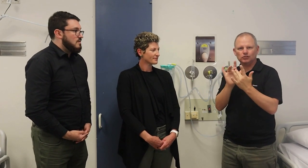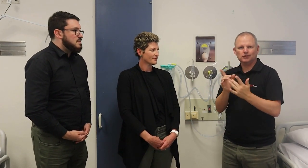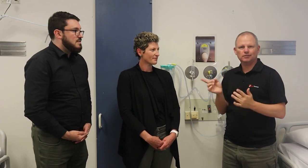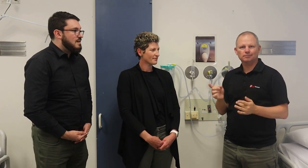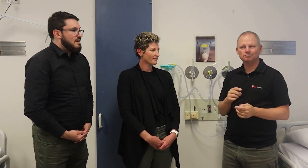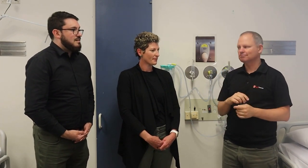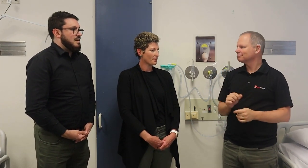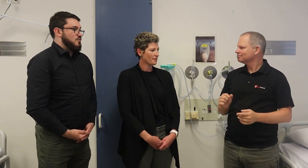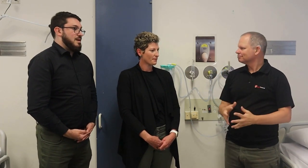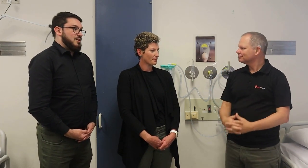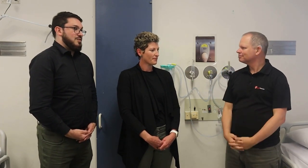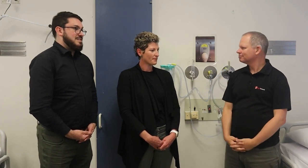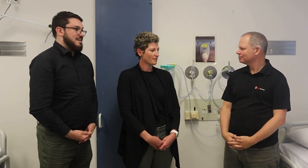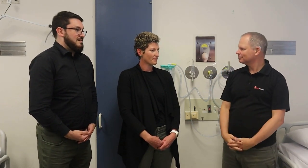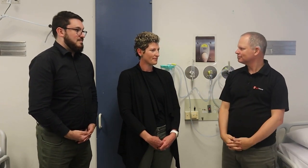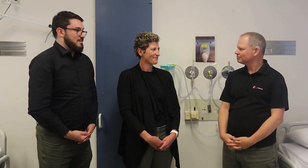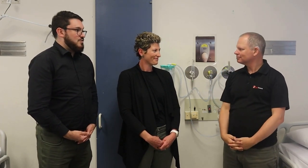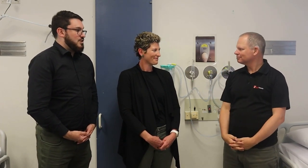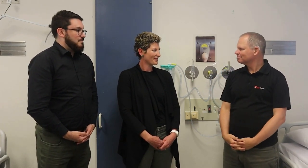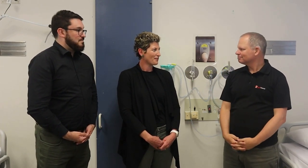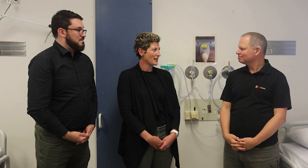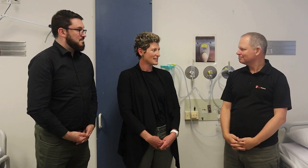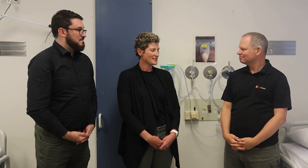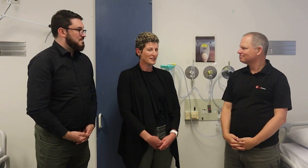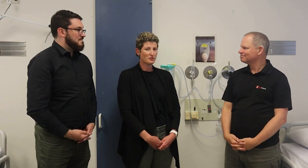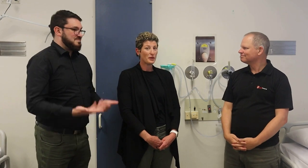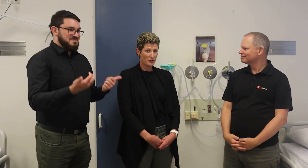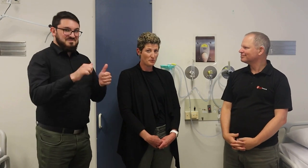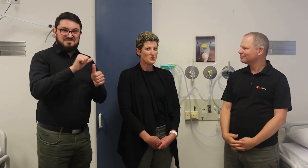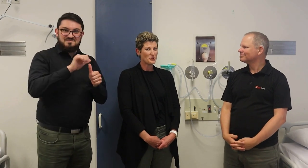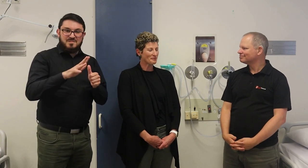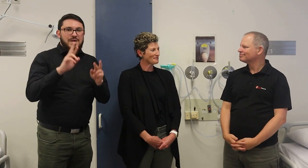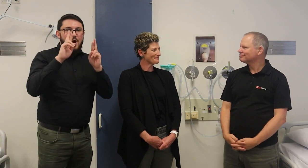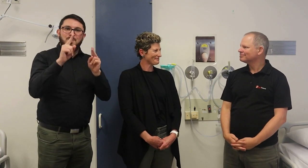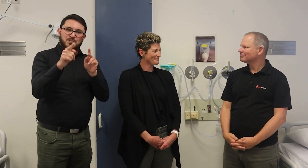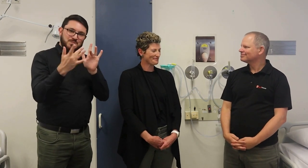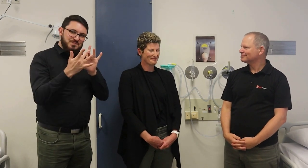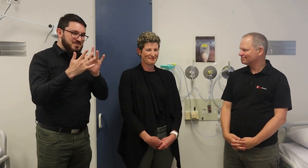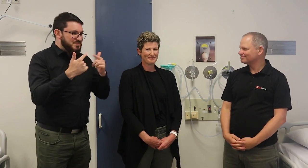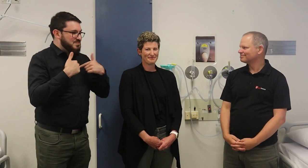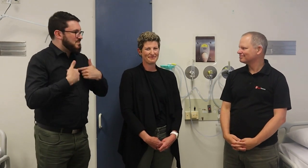to contact them in future. - Fantastic. We hope you do. Thank you so much. - Thank you.